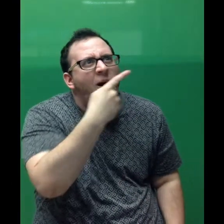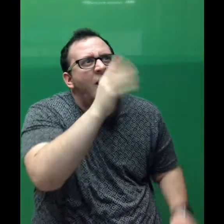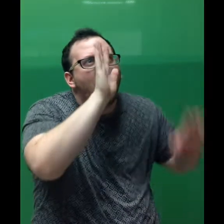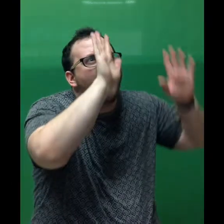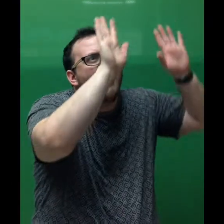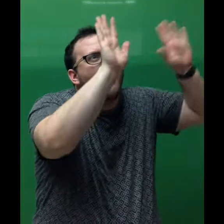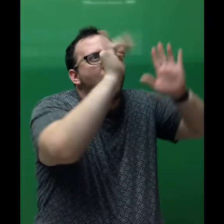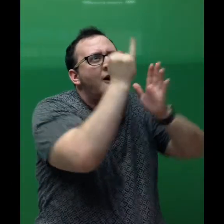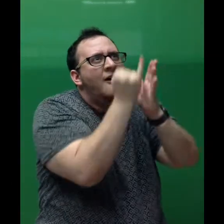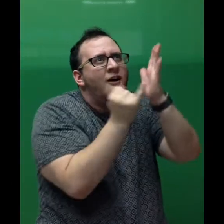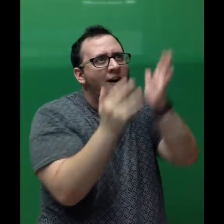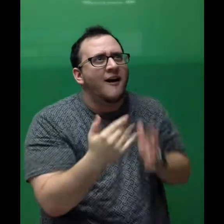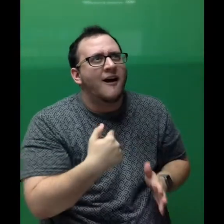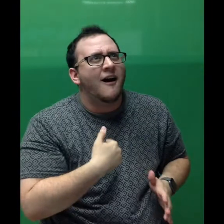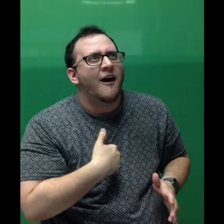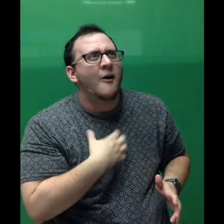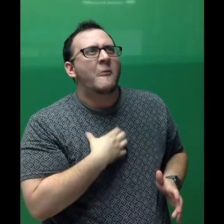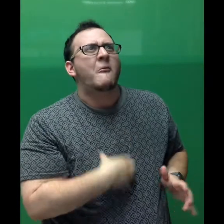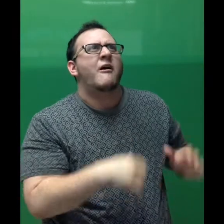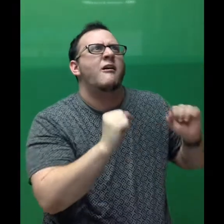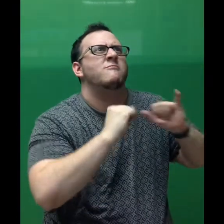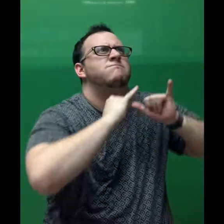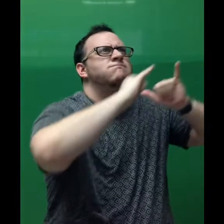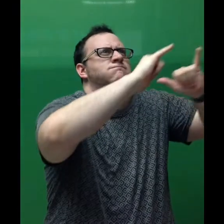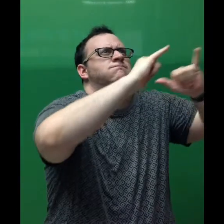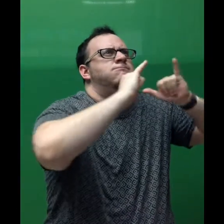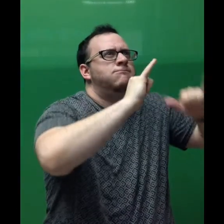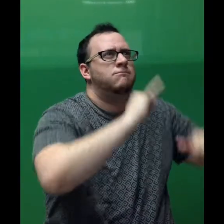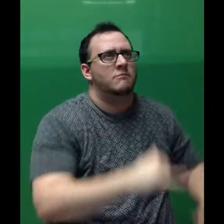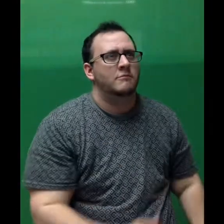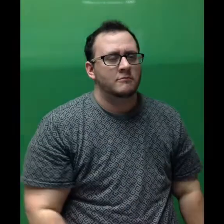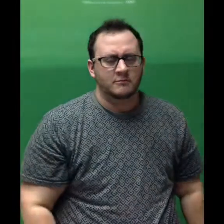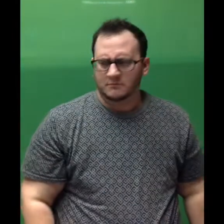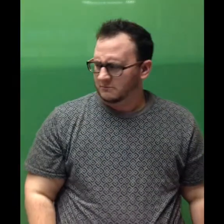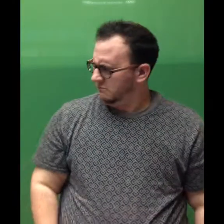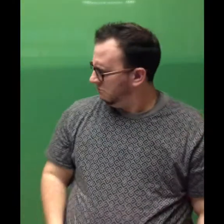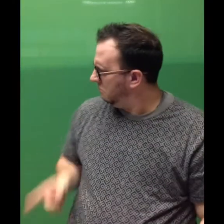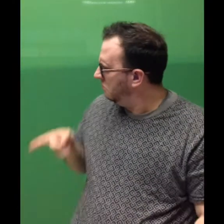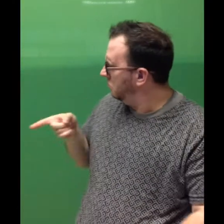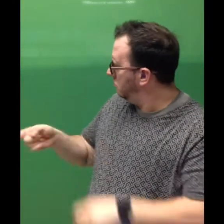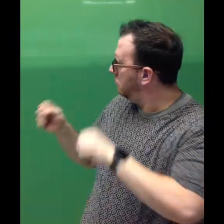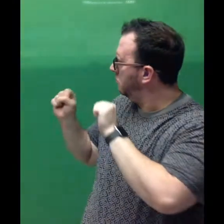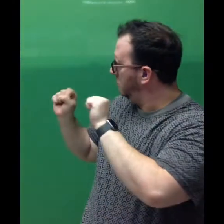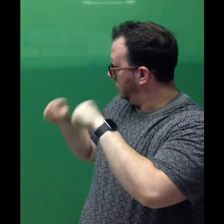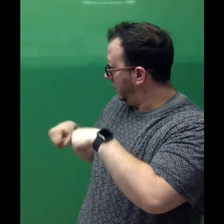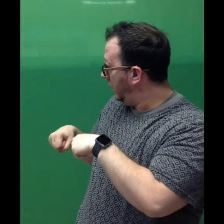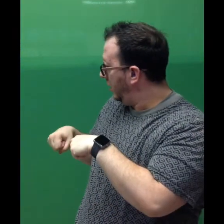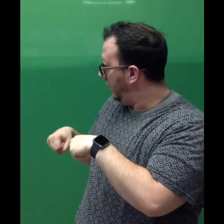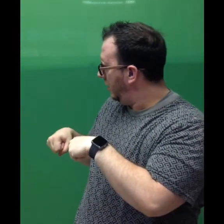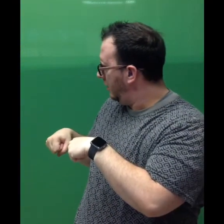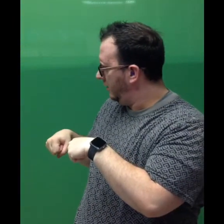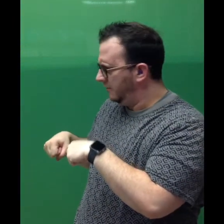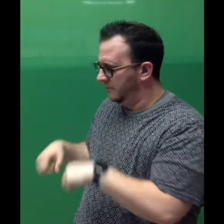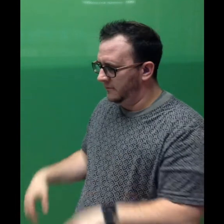"You're a really great artist. I wish i could draw," he said. "I bet you can," said Vashti.